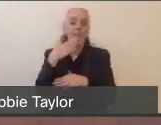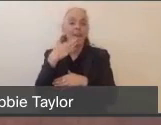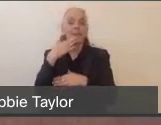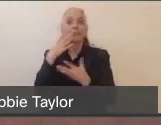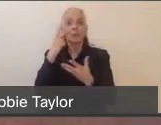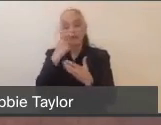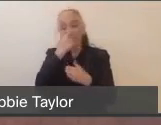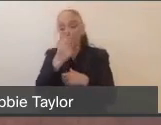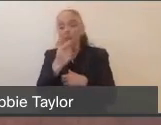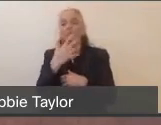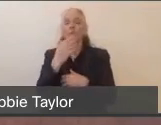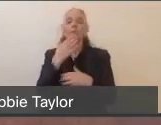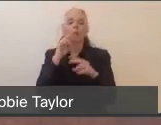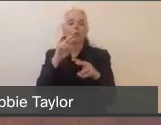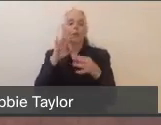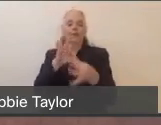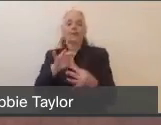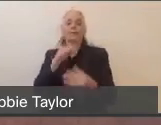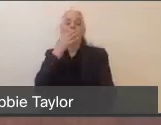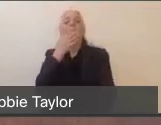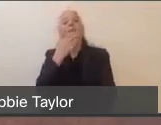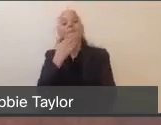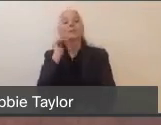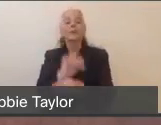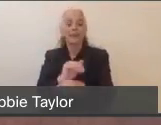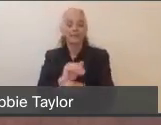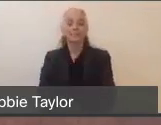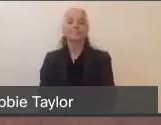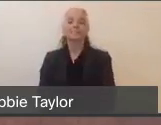with you all again very soon. Thank you, and good night.